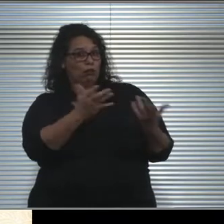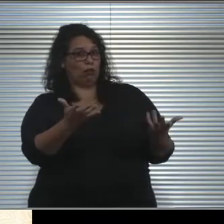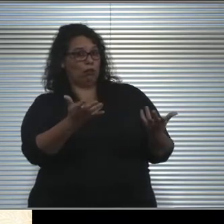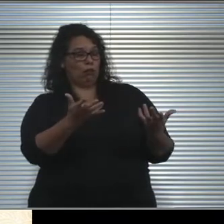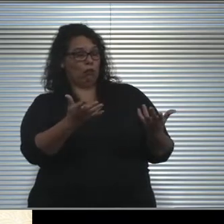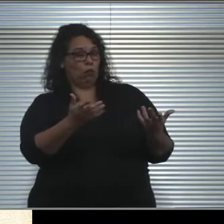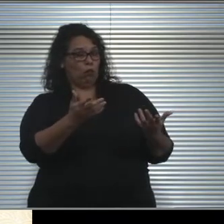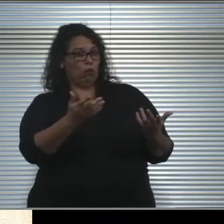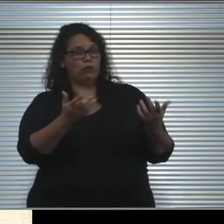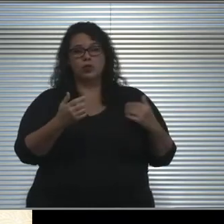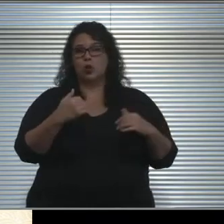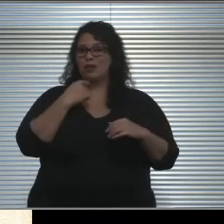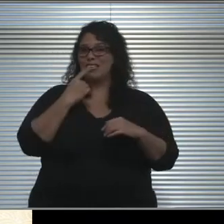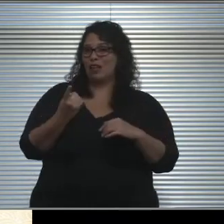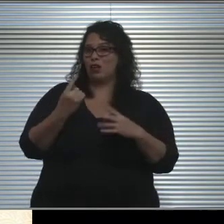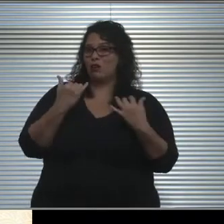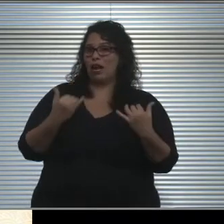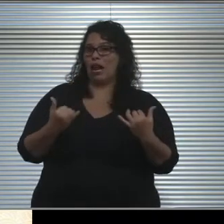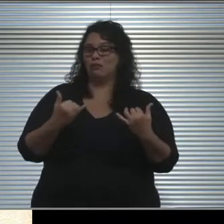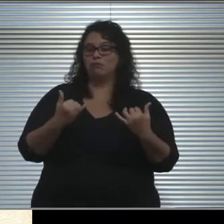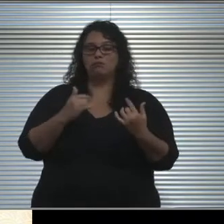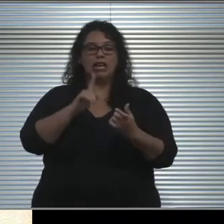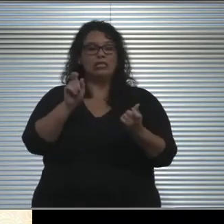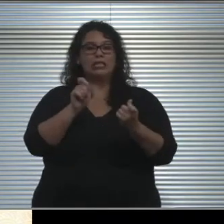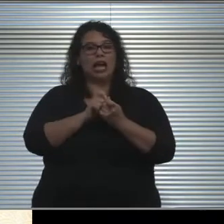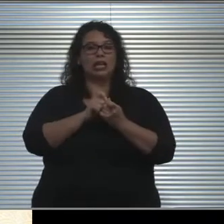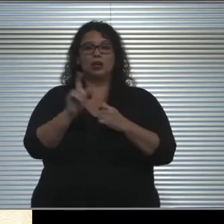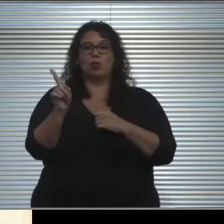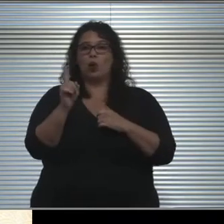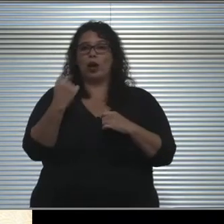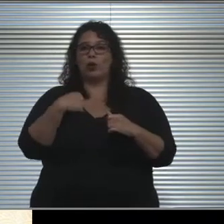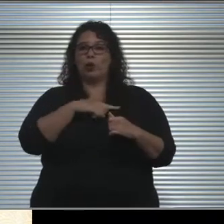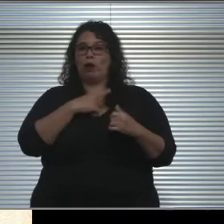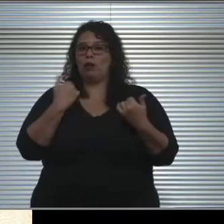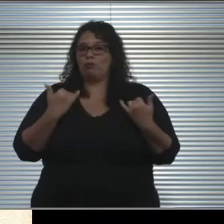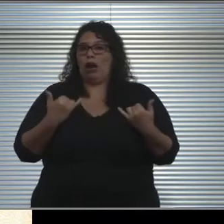And so I'll tell you exactly where we sit with it right now, in terms of our next steps.